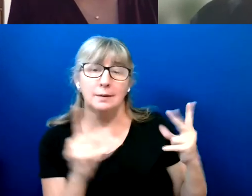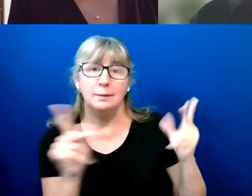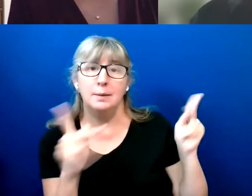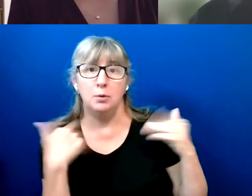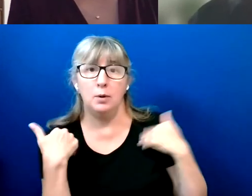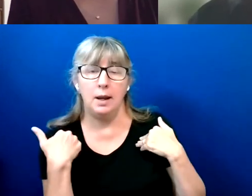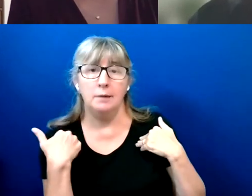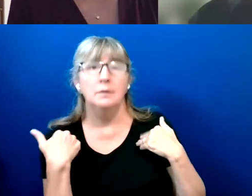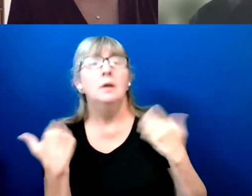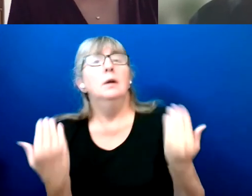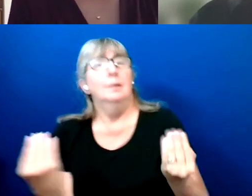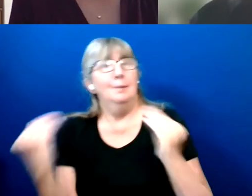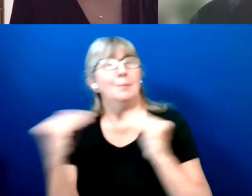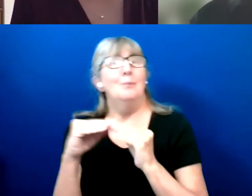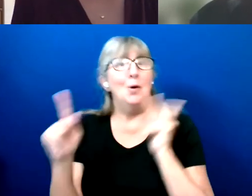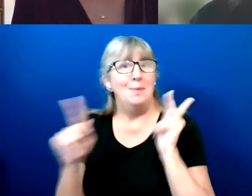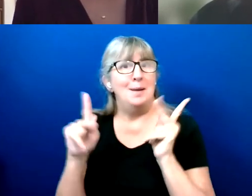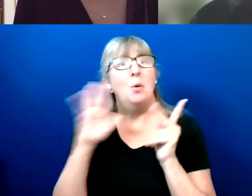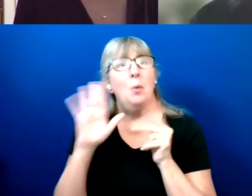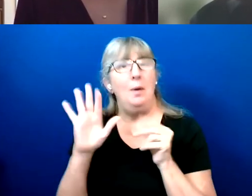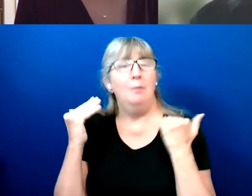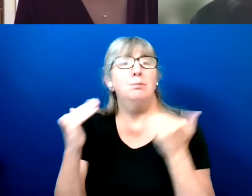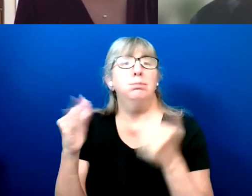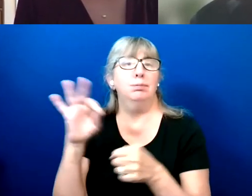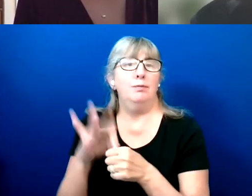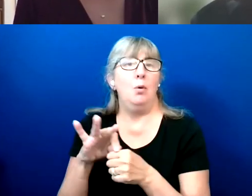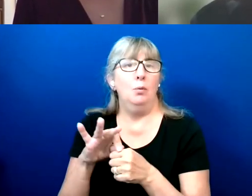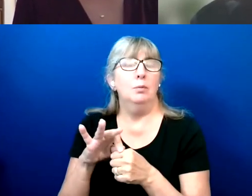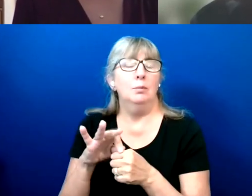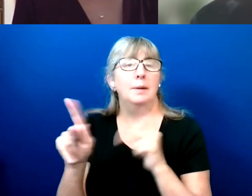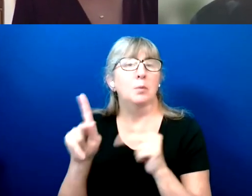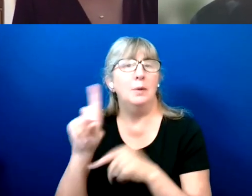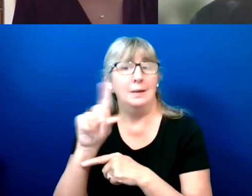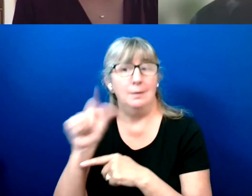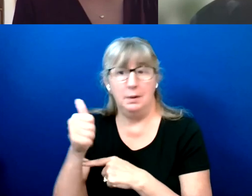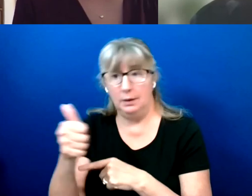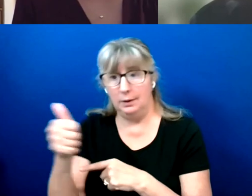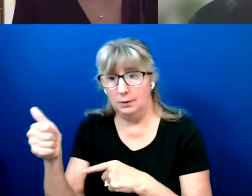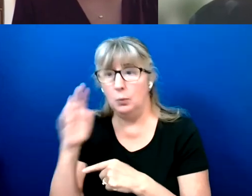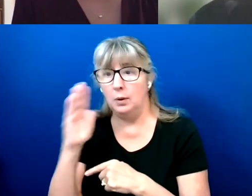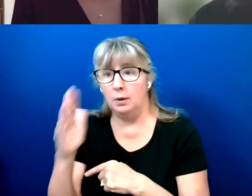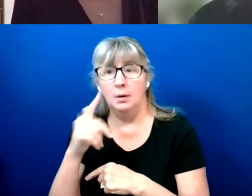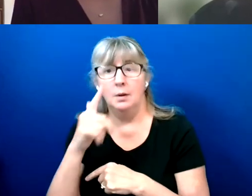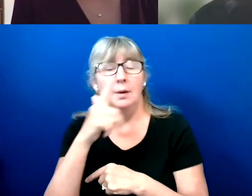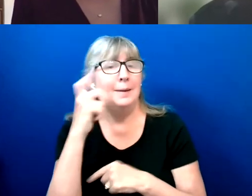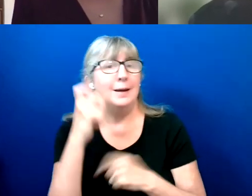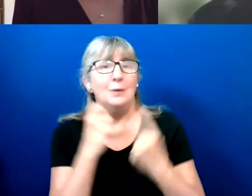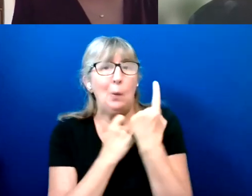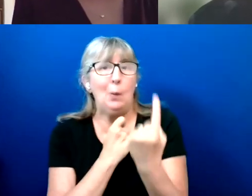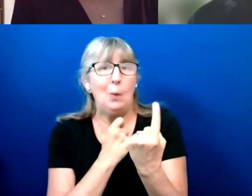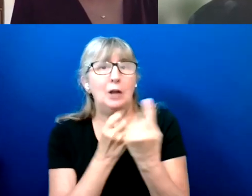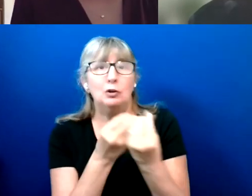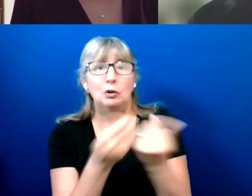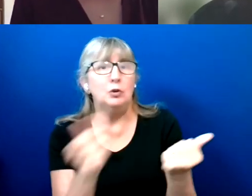think, turn out would be among people with disabilities, because one size does not fit all. Right?